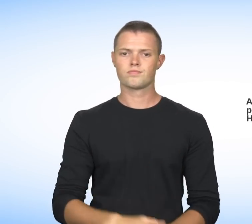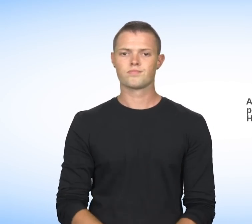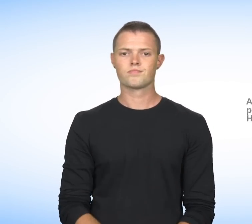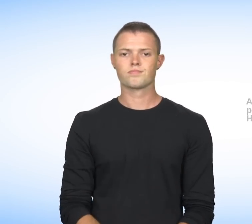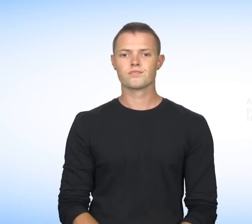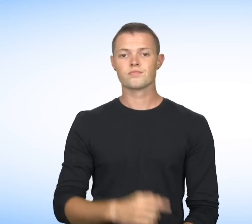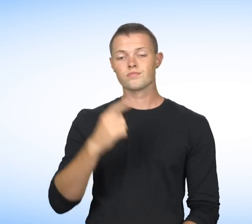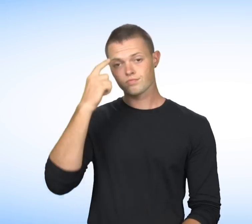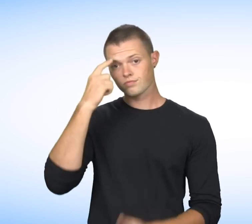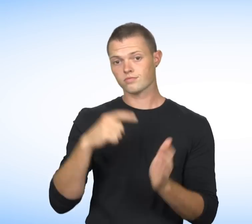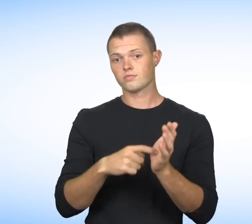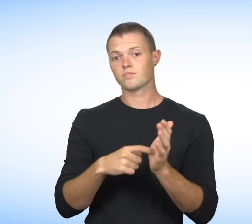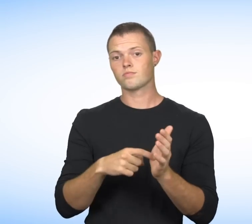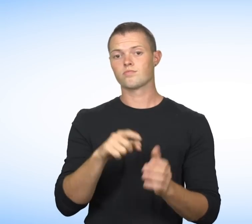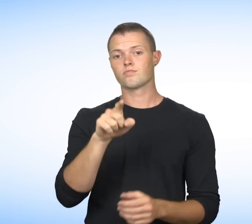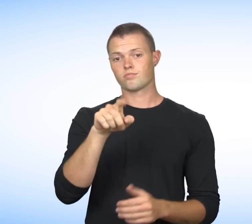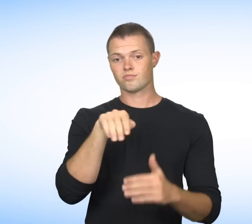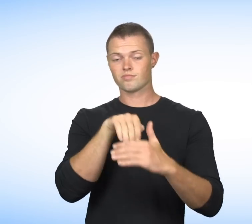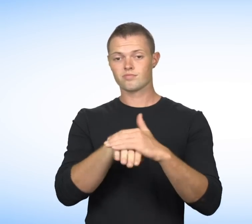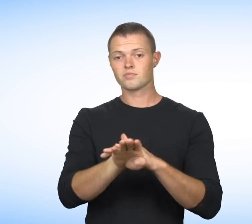and therefore prohibited in Quebec.